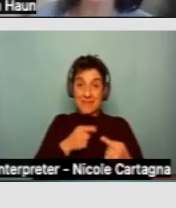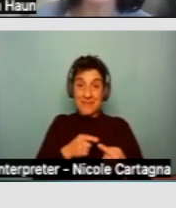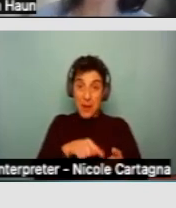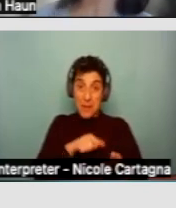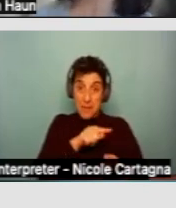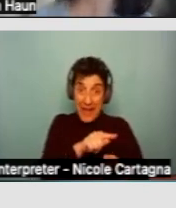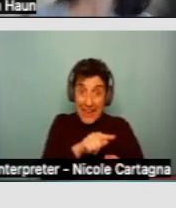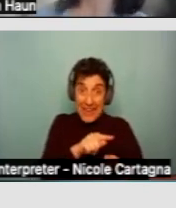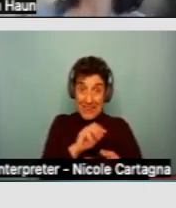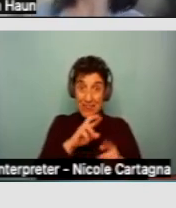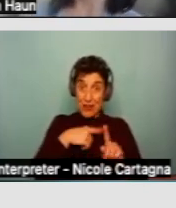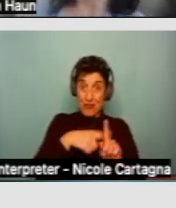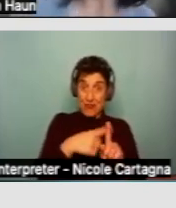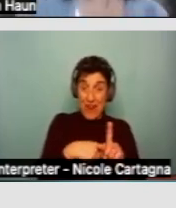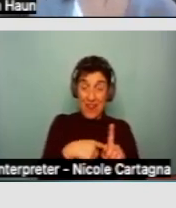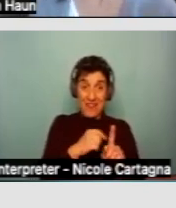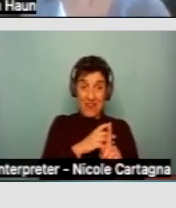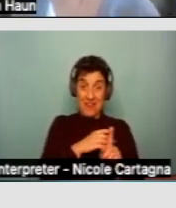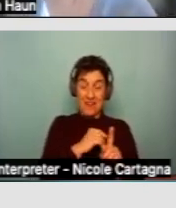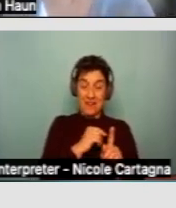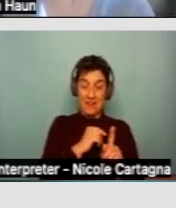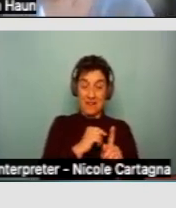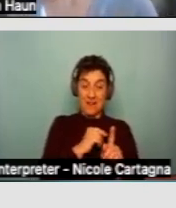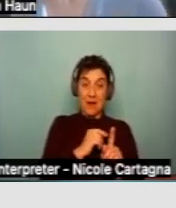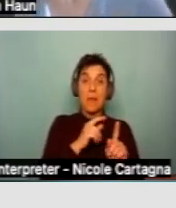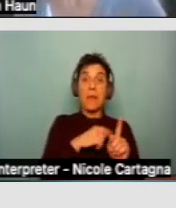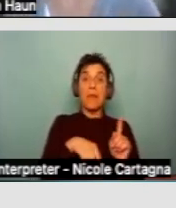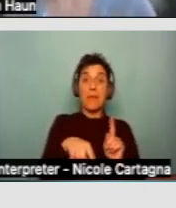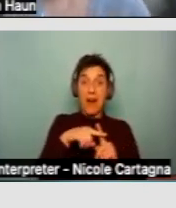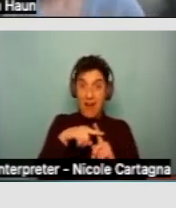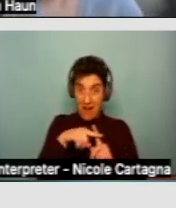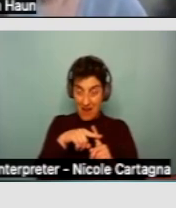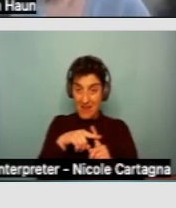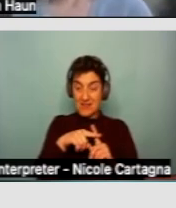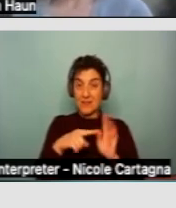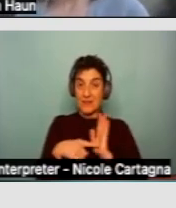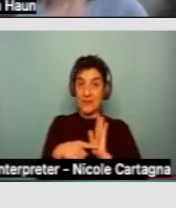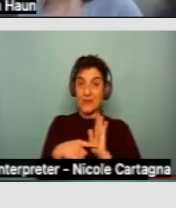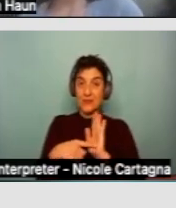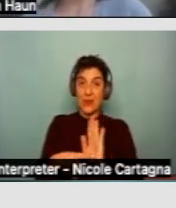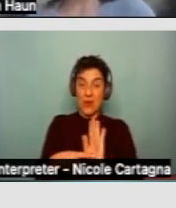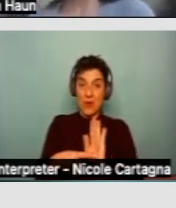being able to afford their monthly rent, you also need to be able to show that without